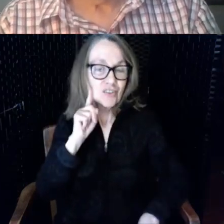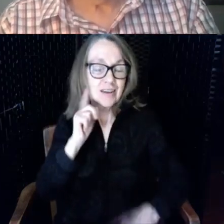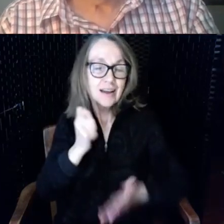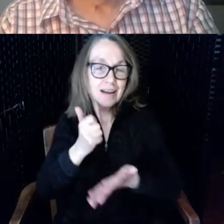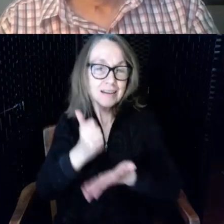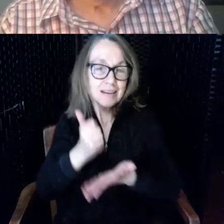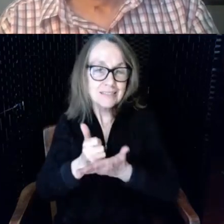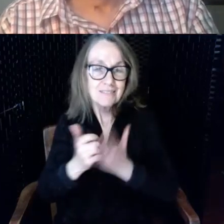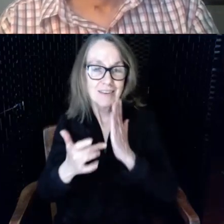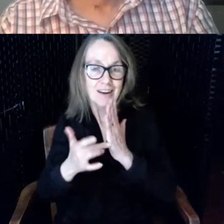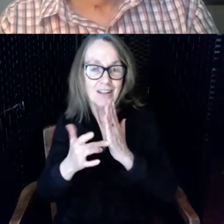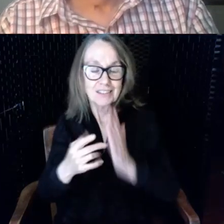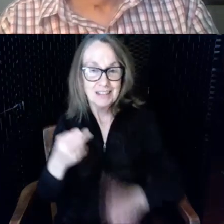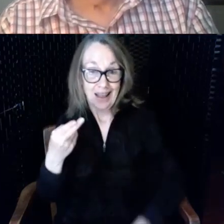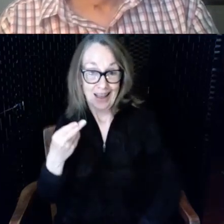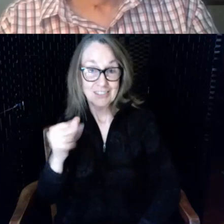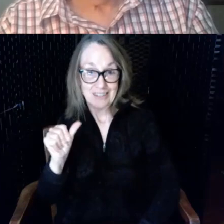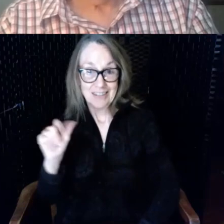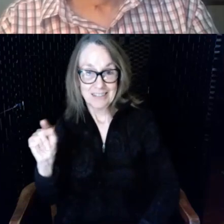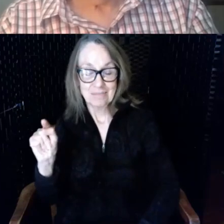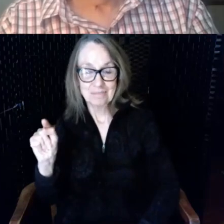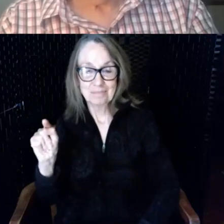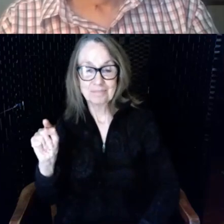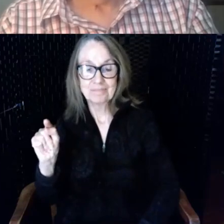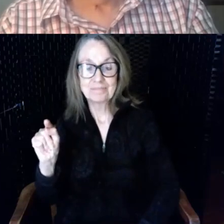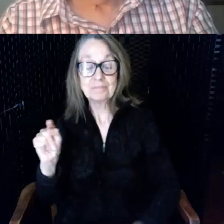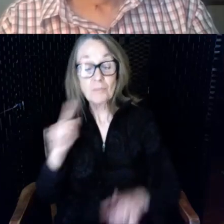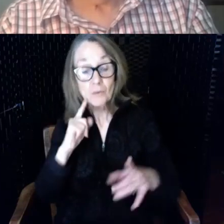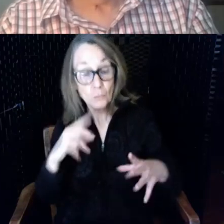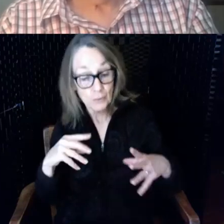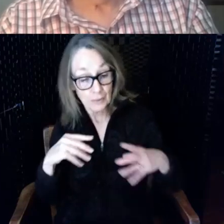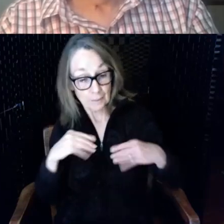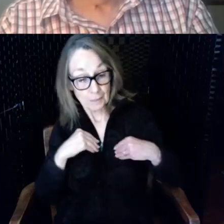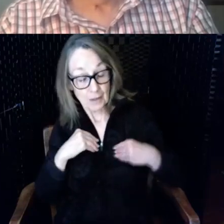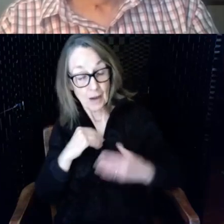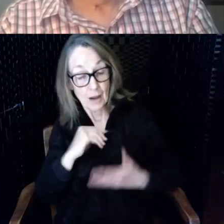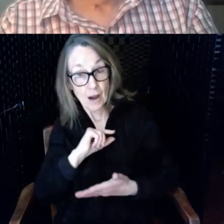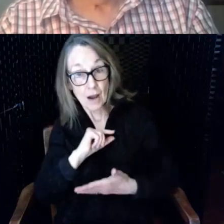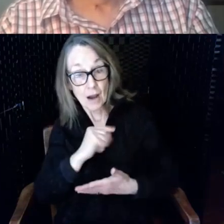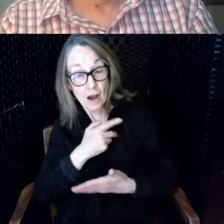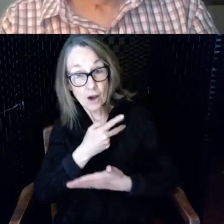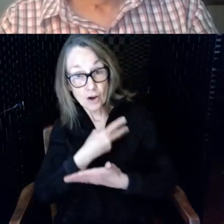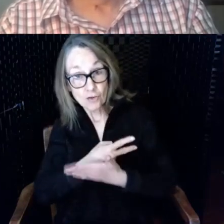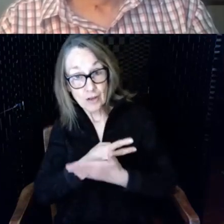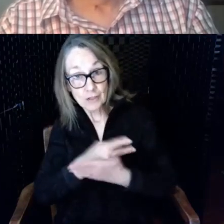we had the assistance of a graduate student at URI and we surveyed every